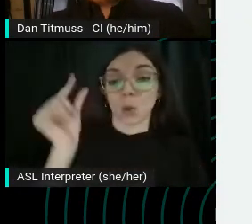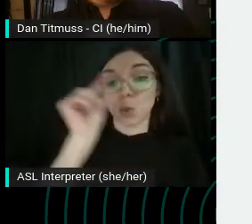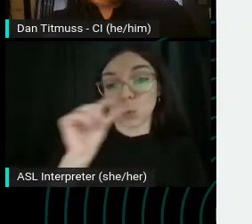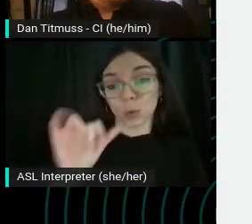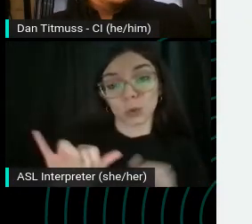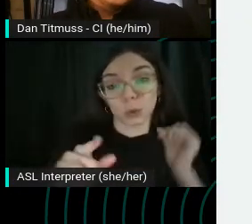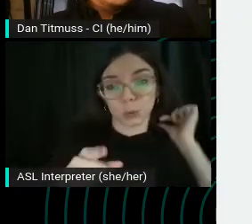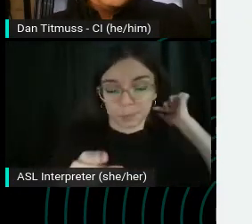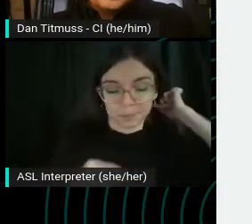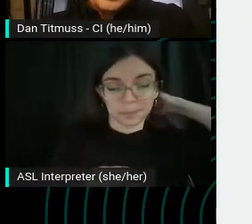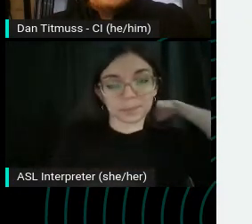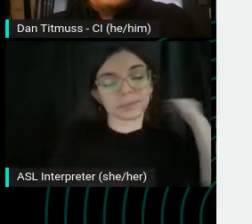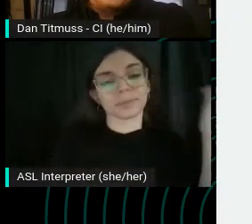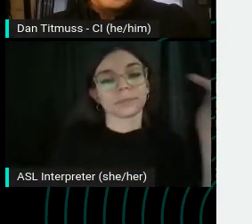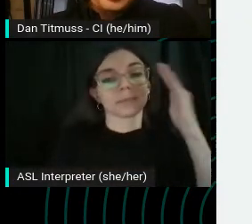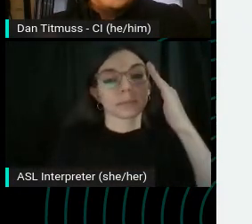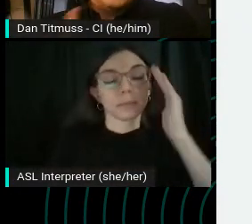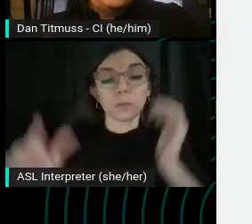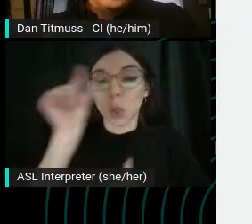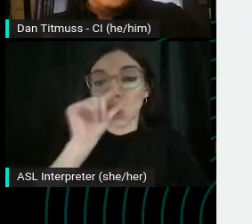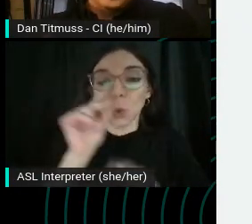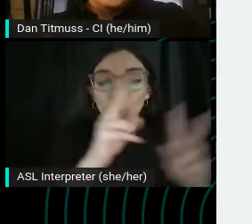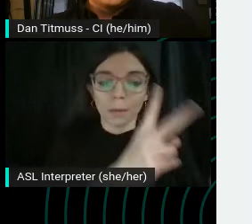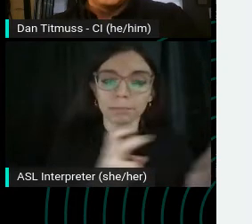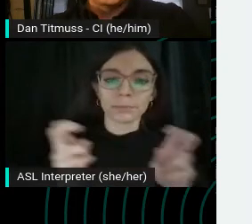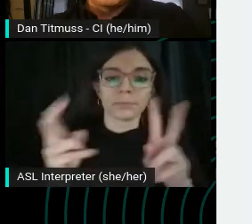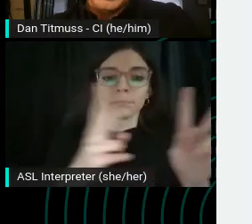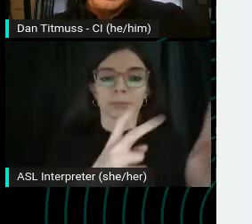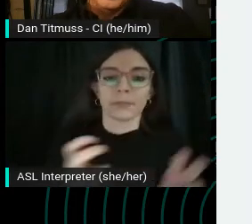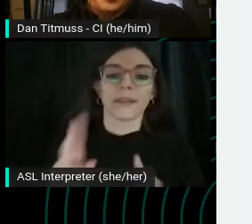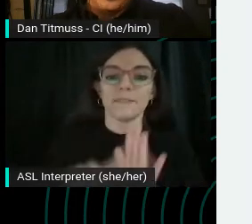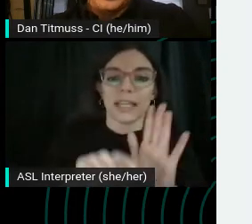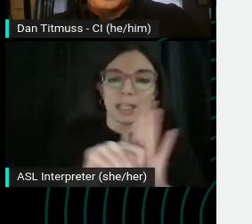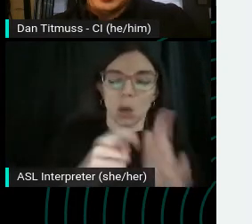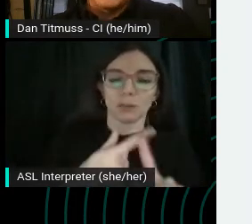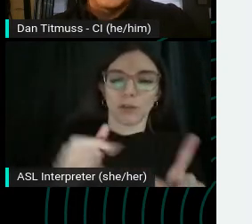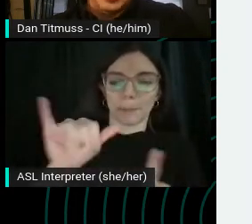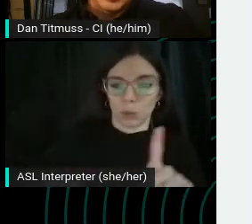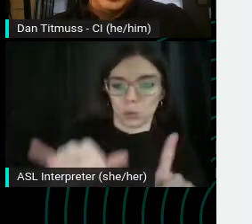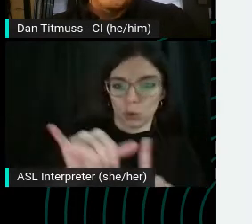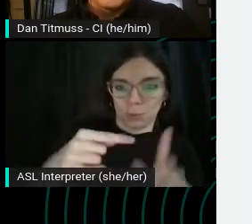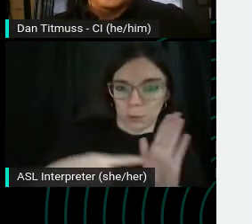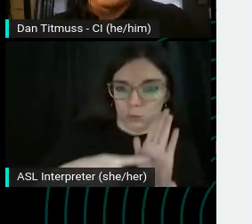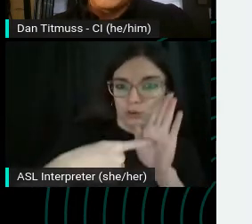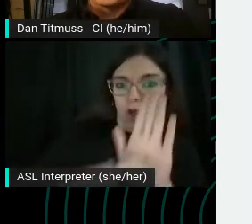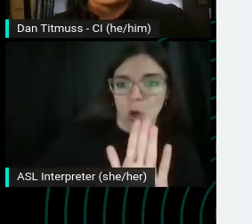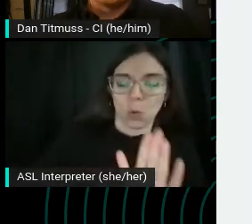Google pulls videos from YouTube to display on the server, search engine results page.